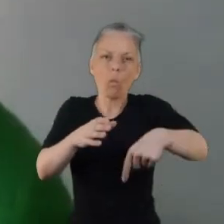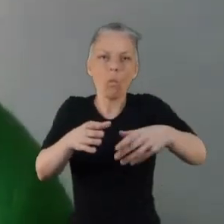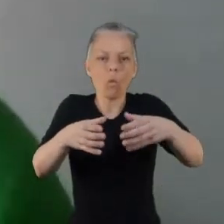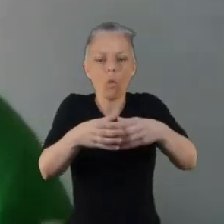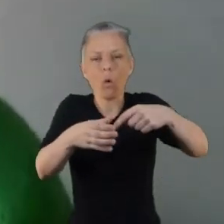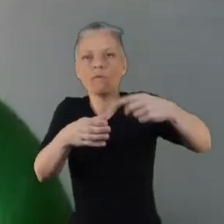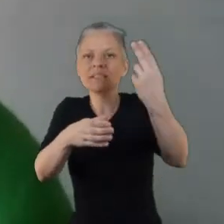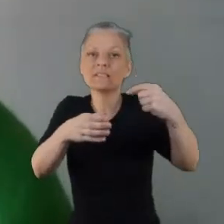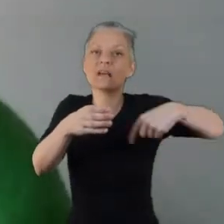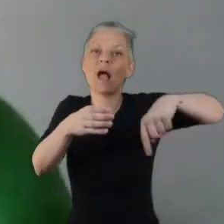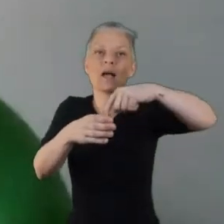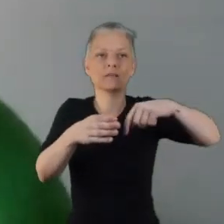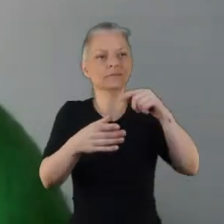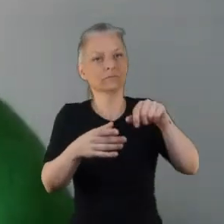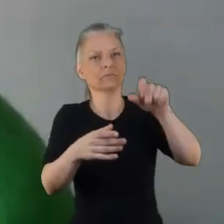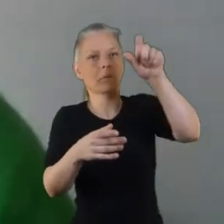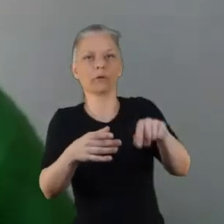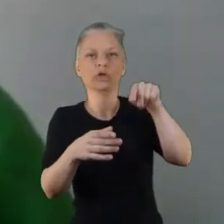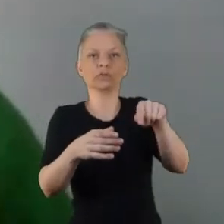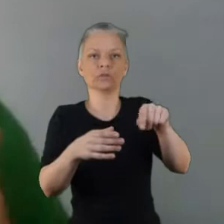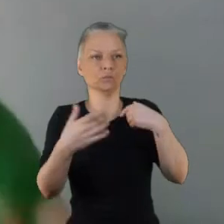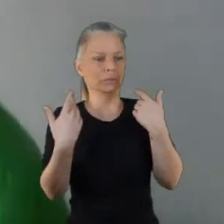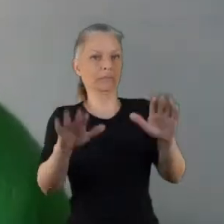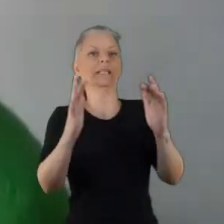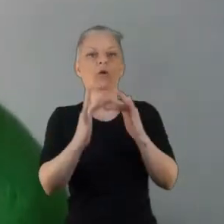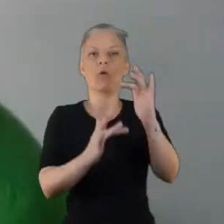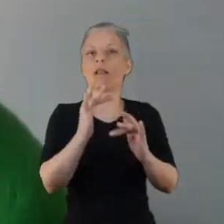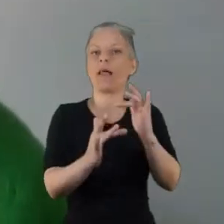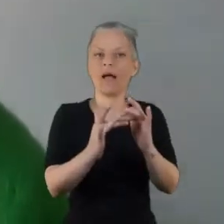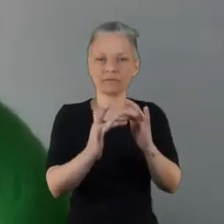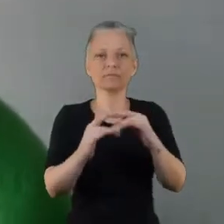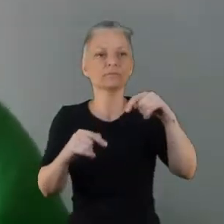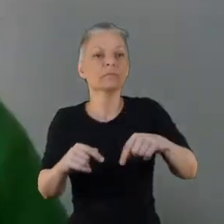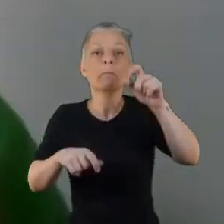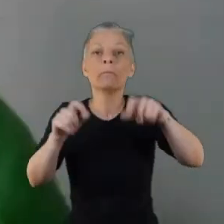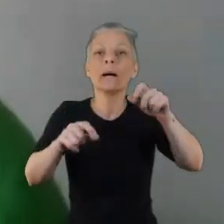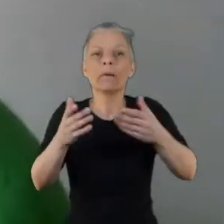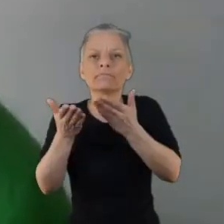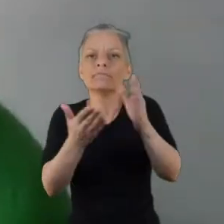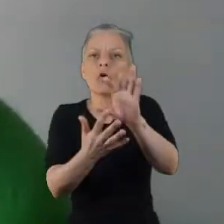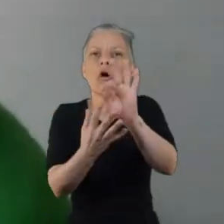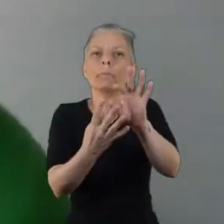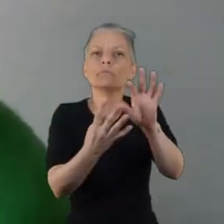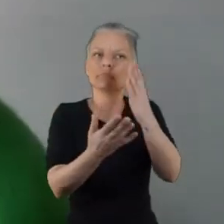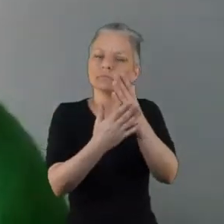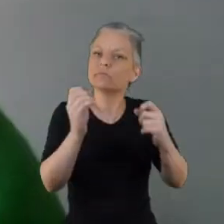they were already engaged with through one to one conversations and also through our online survey.